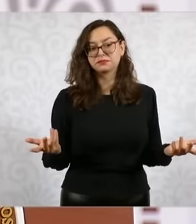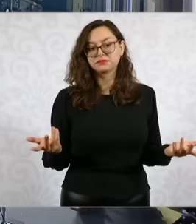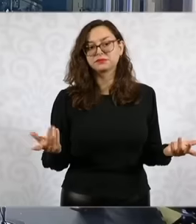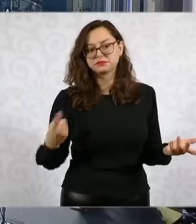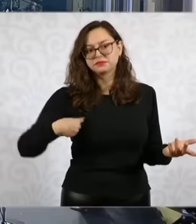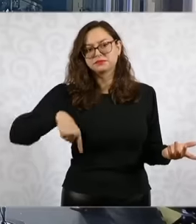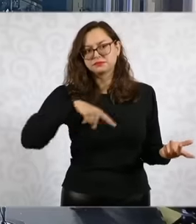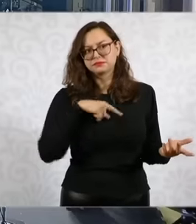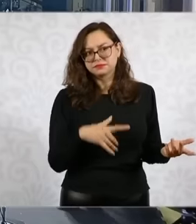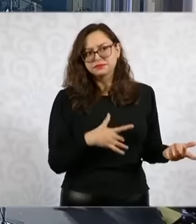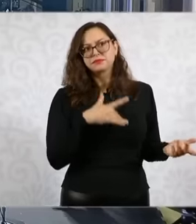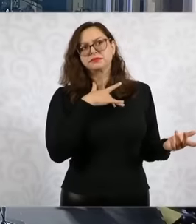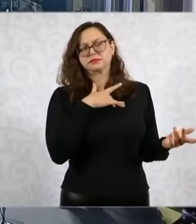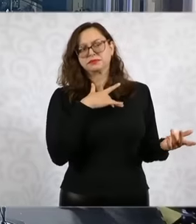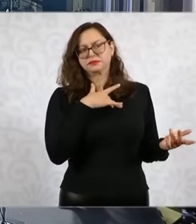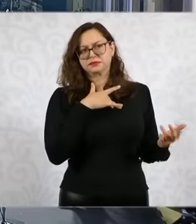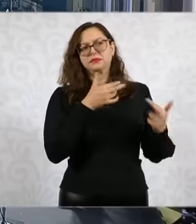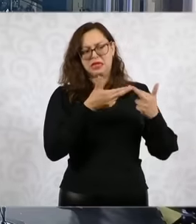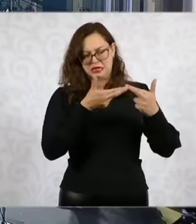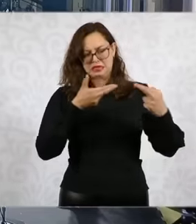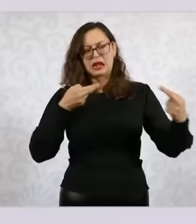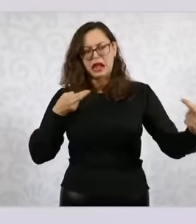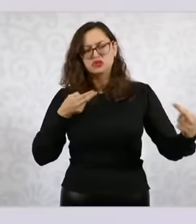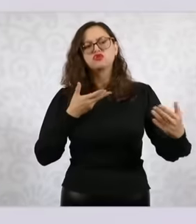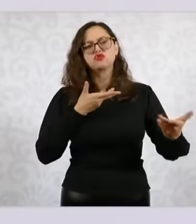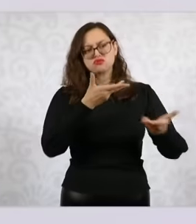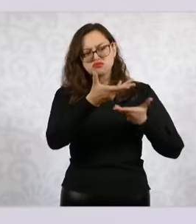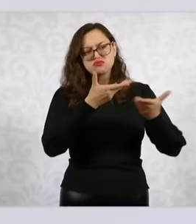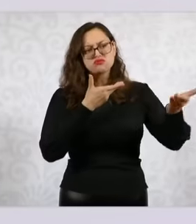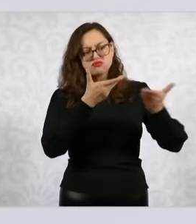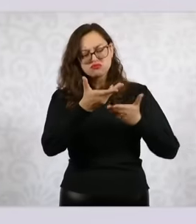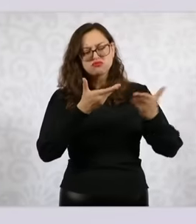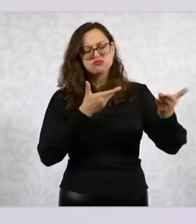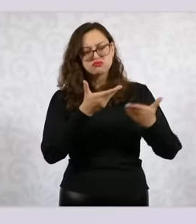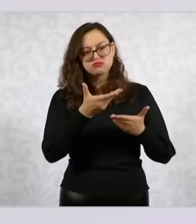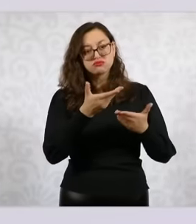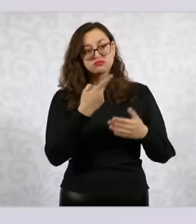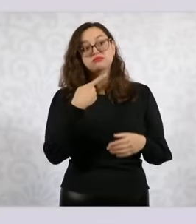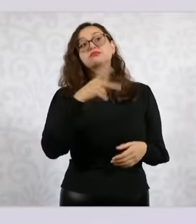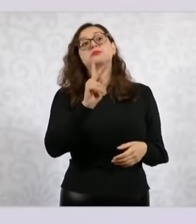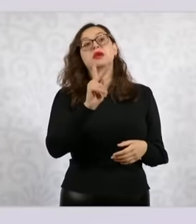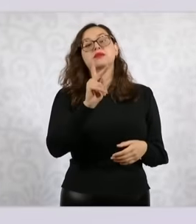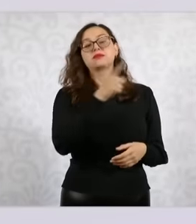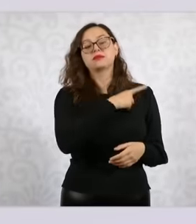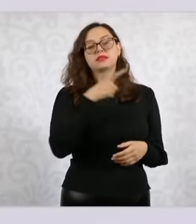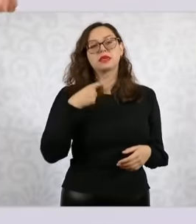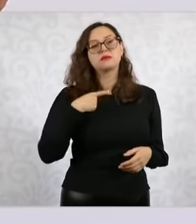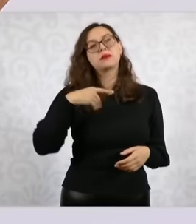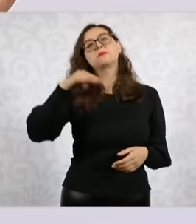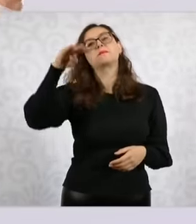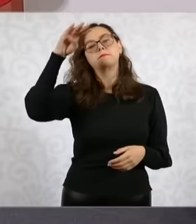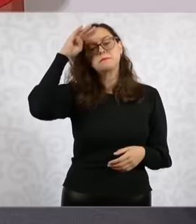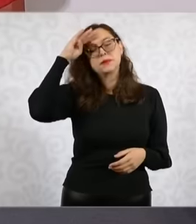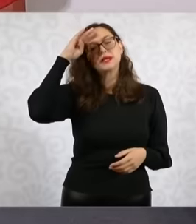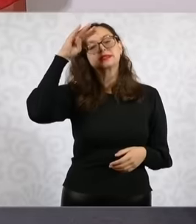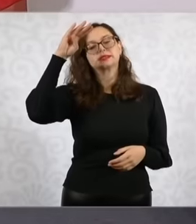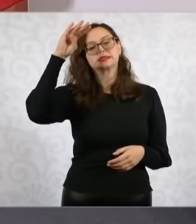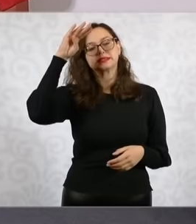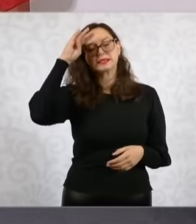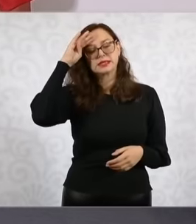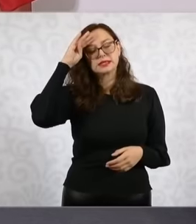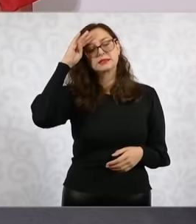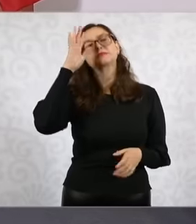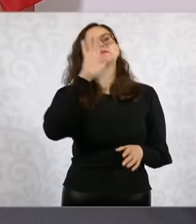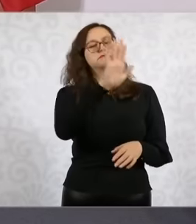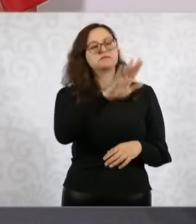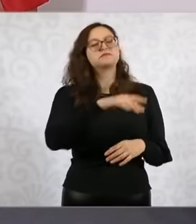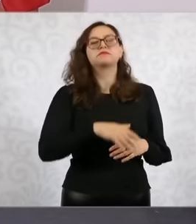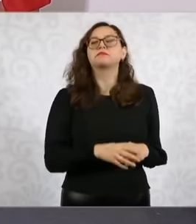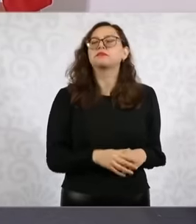first that you have to reconsider recently the governor of California who by the way was